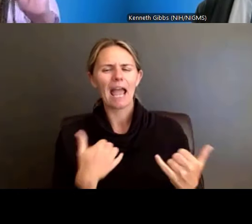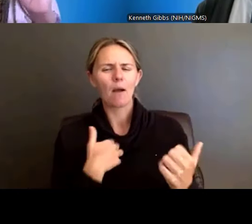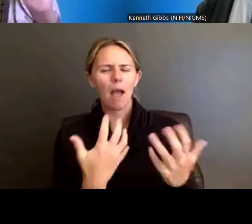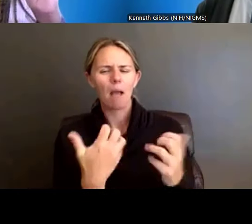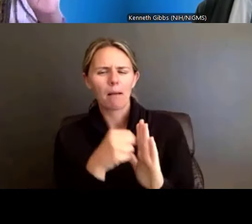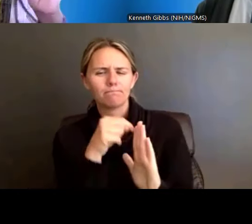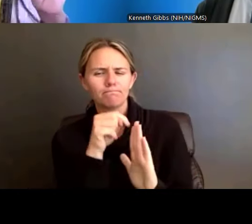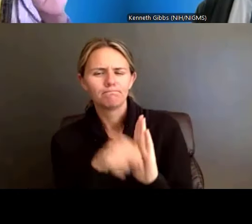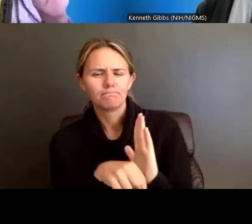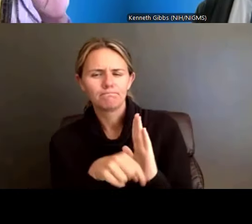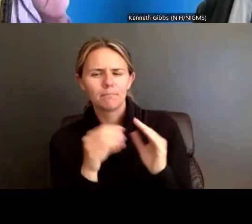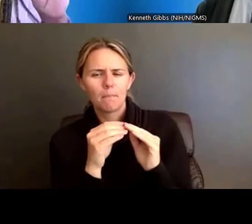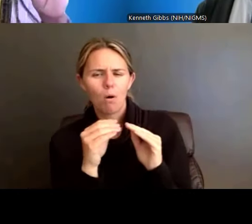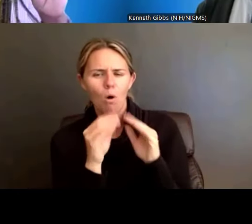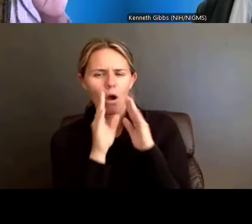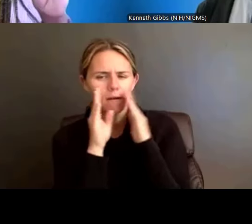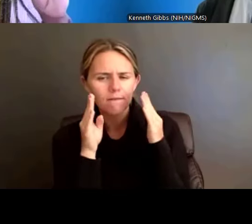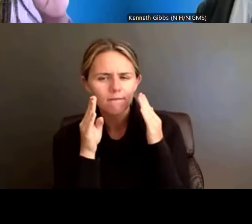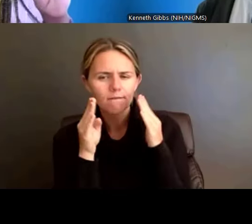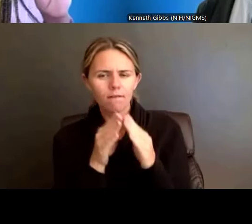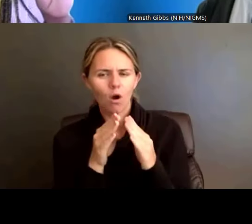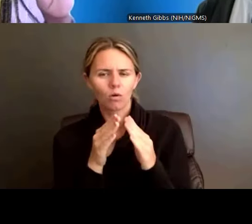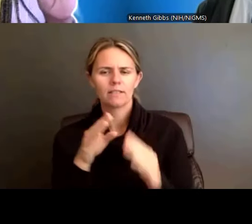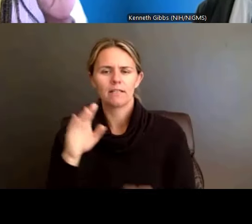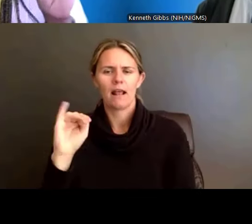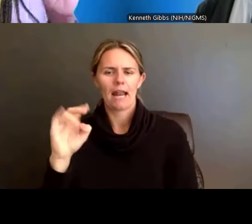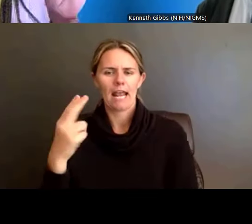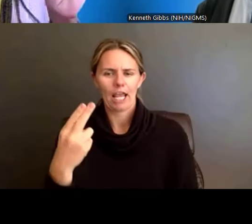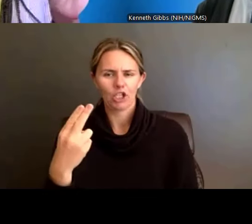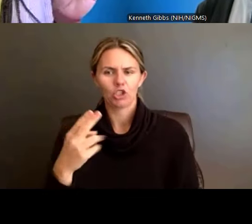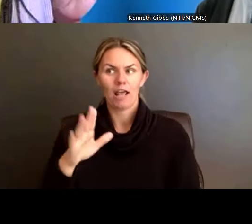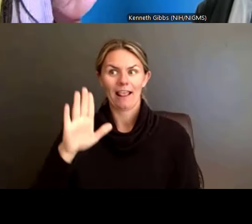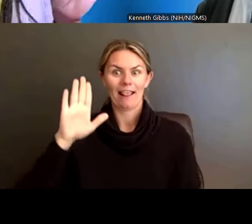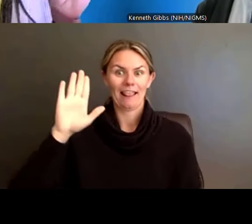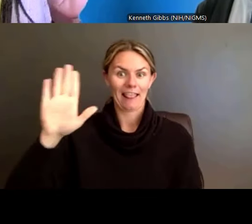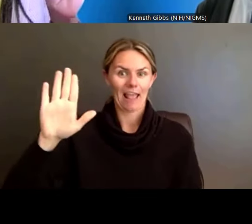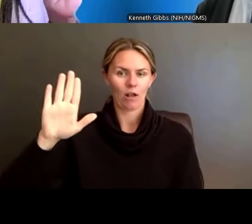but focusing on NIH's focus to expand opportunities